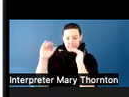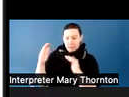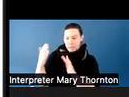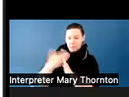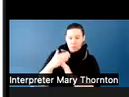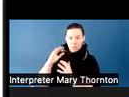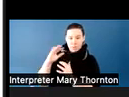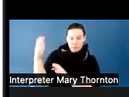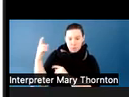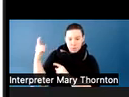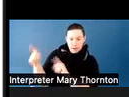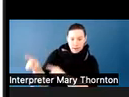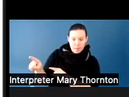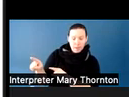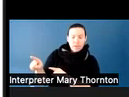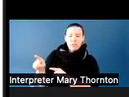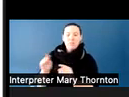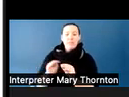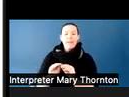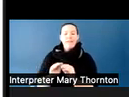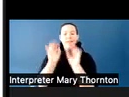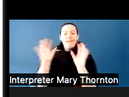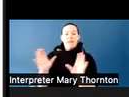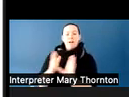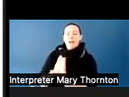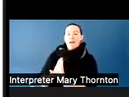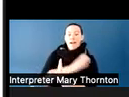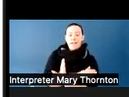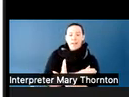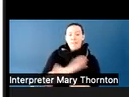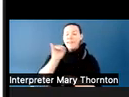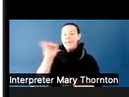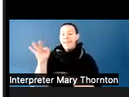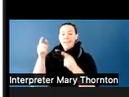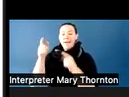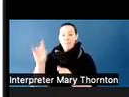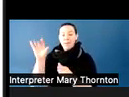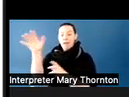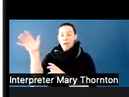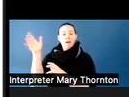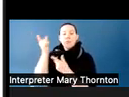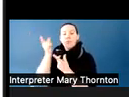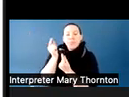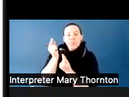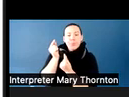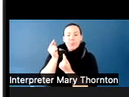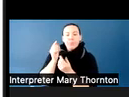So in the class that I was last in, it was a social work program. So there were going to be some pretty intense conversations